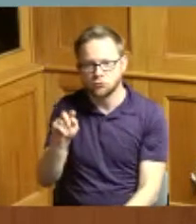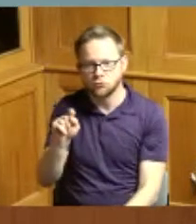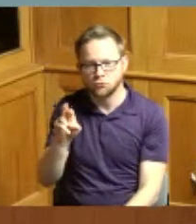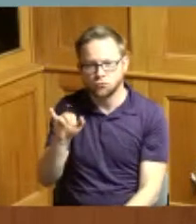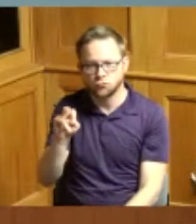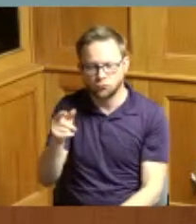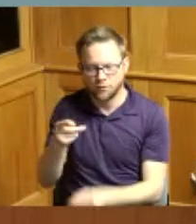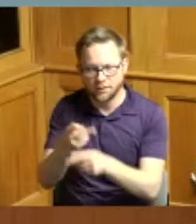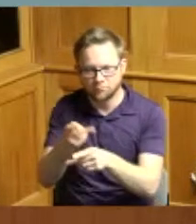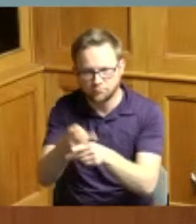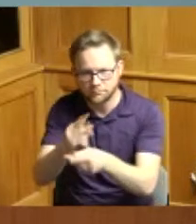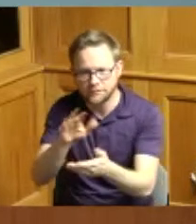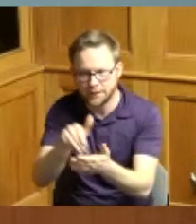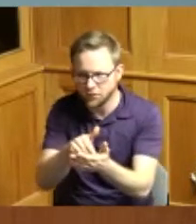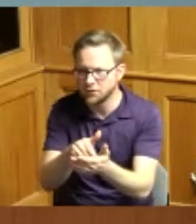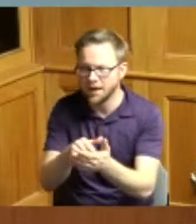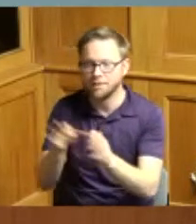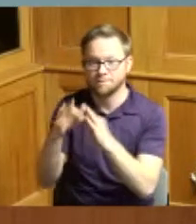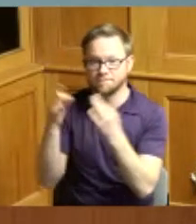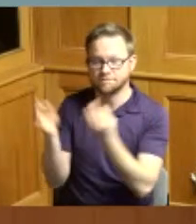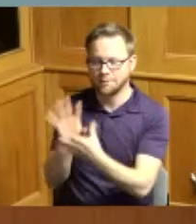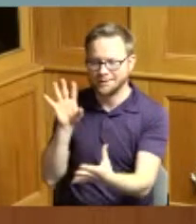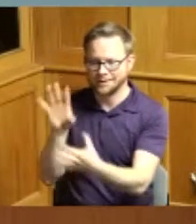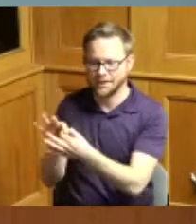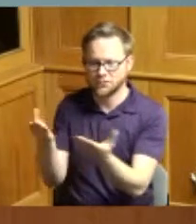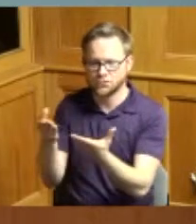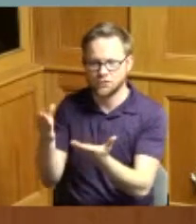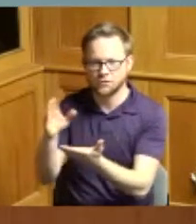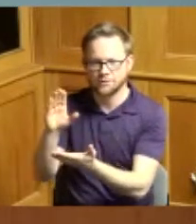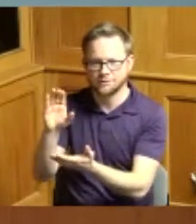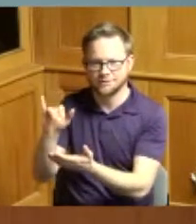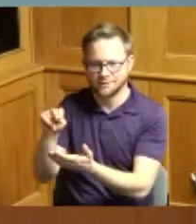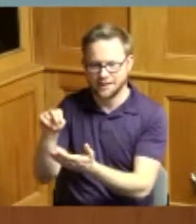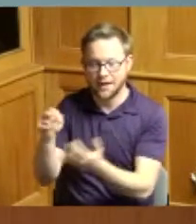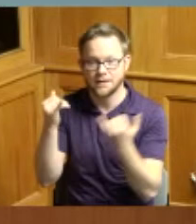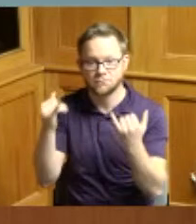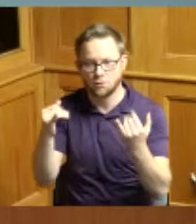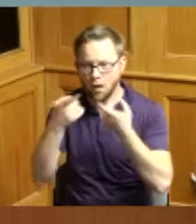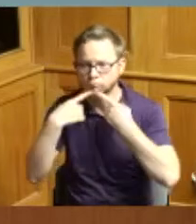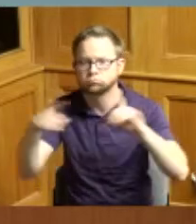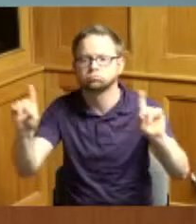health center in Cincinnati now therefore be it proclaimed that the Board of County Commissioners